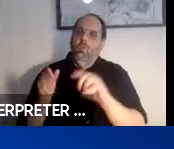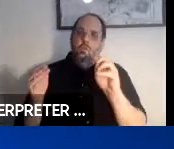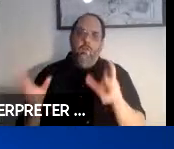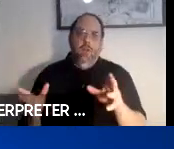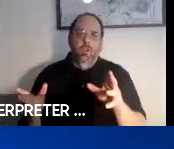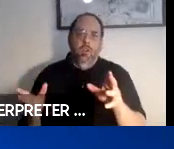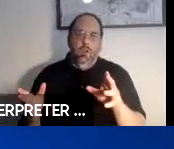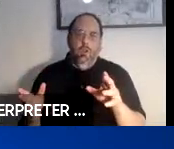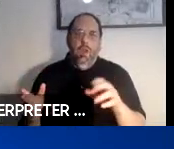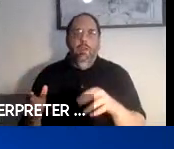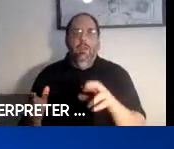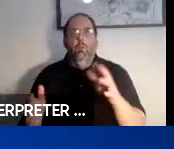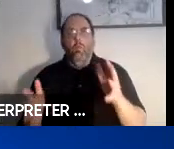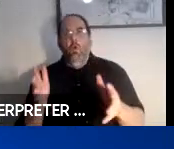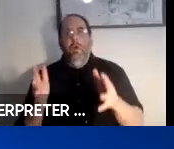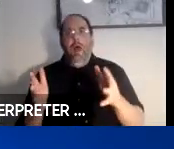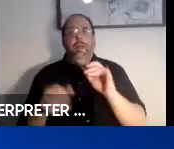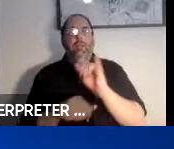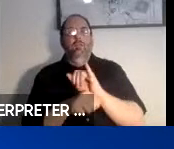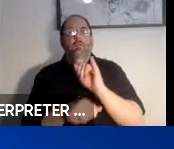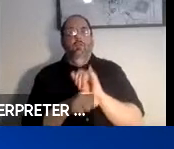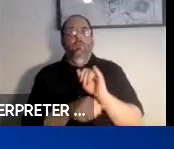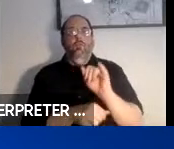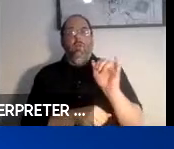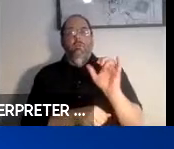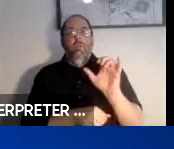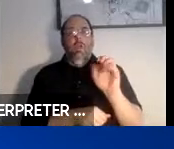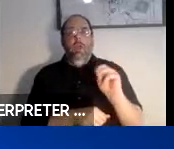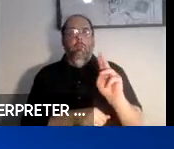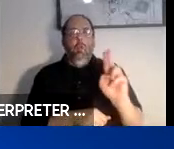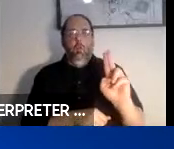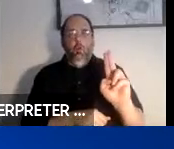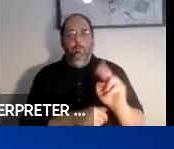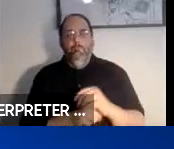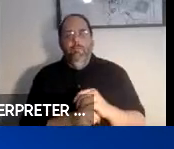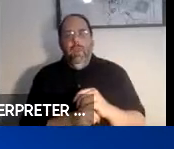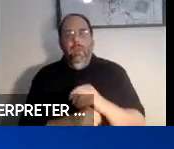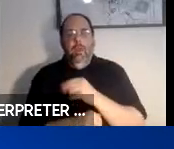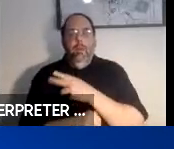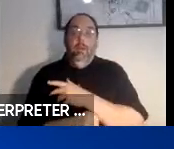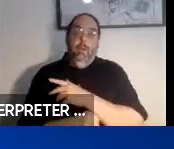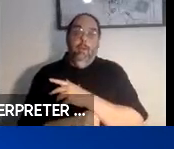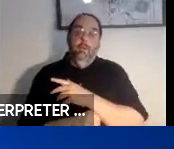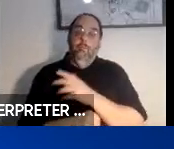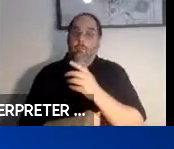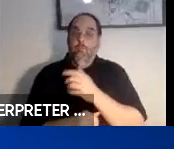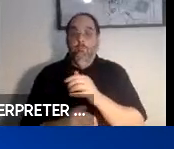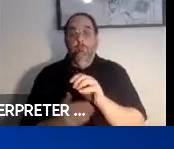at the Robotics Institute at Carnegie Melon University. He has been the Principal Investigator